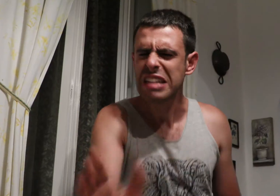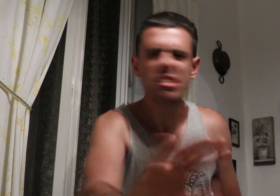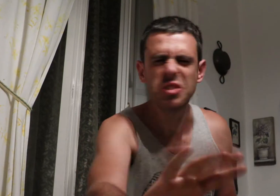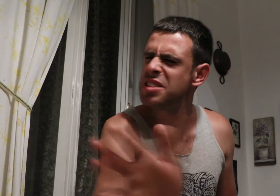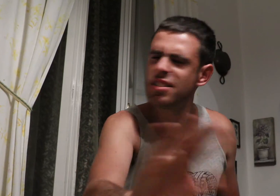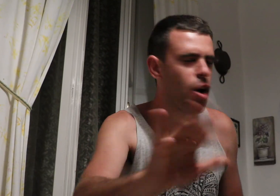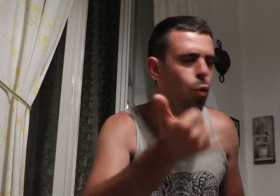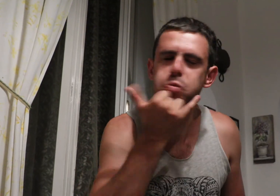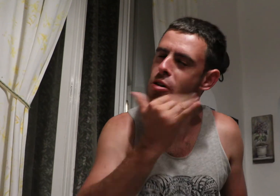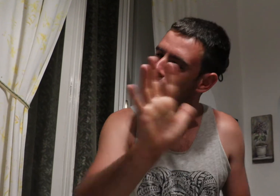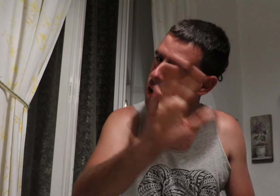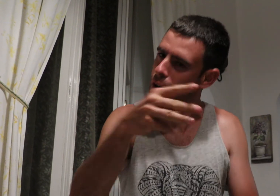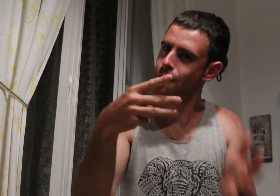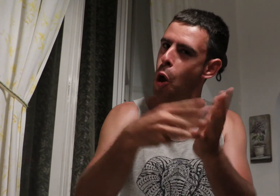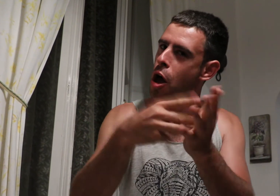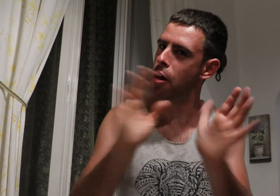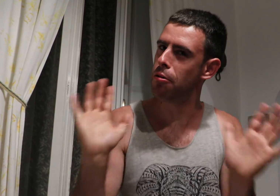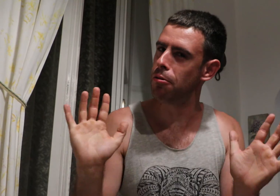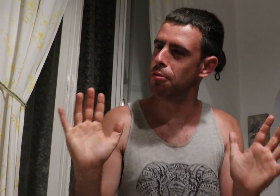No, that's wrong. Please use the fork.